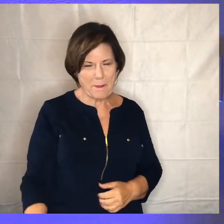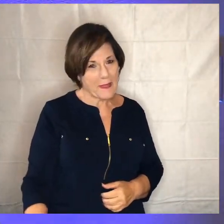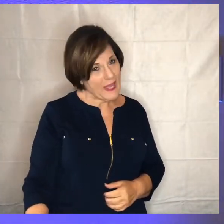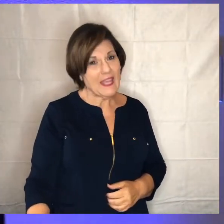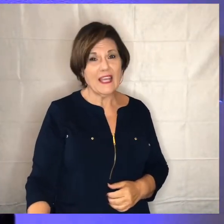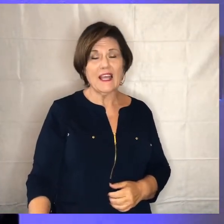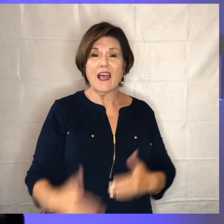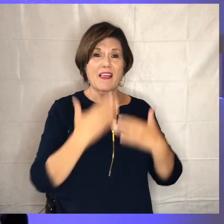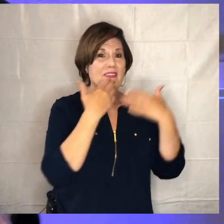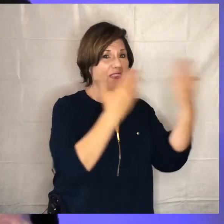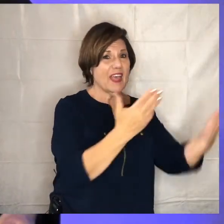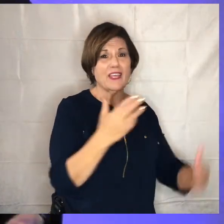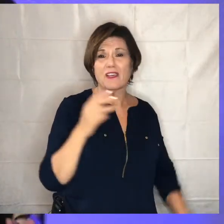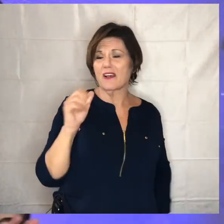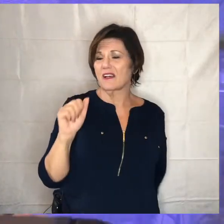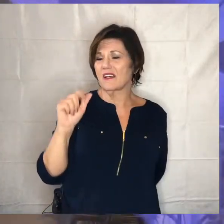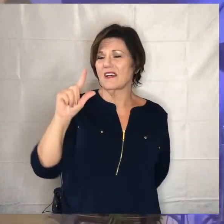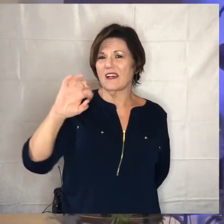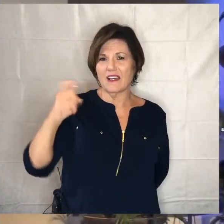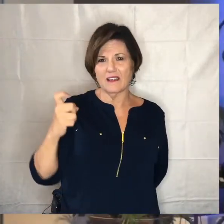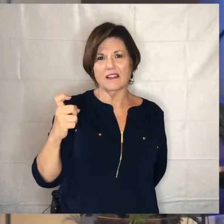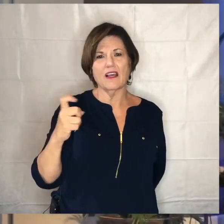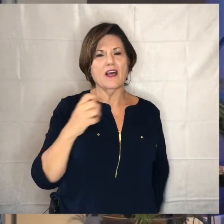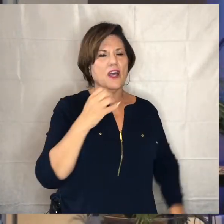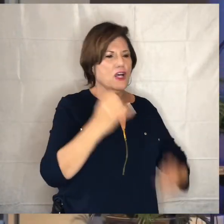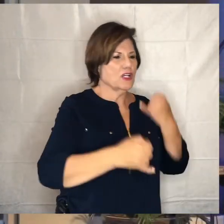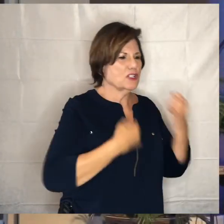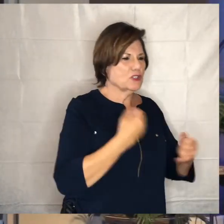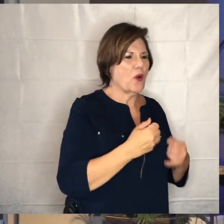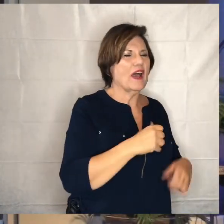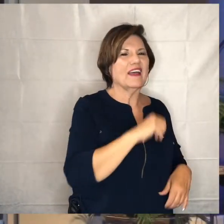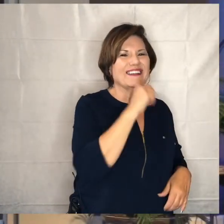alex joy unspeakable what's the next line